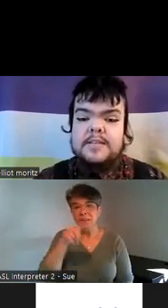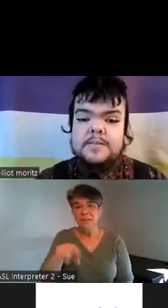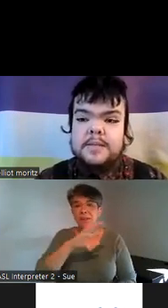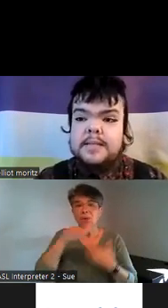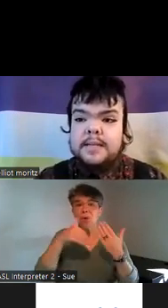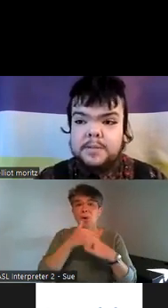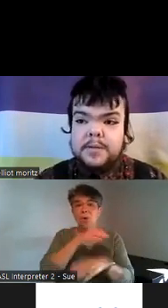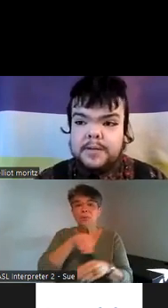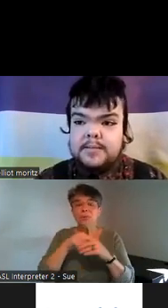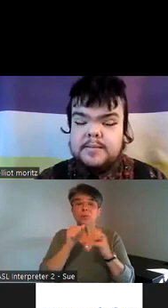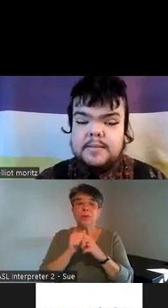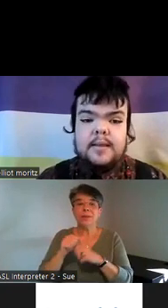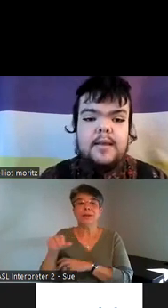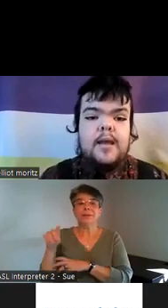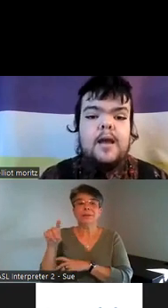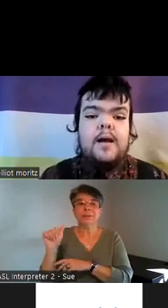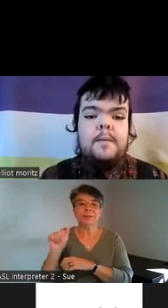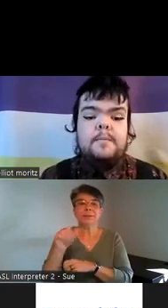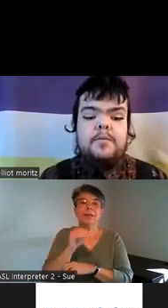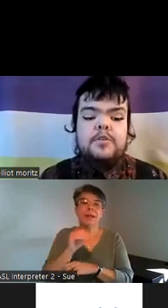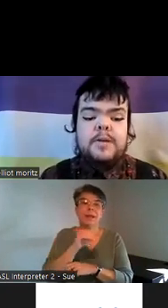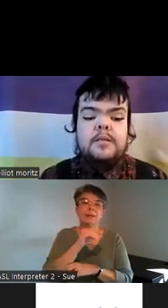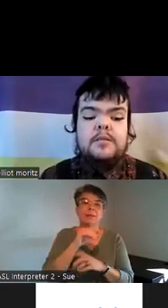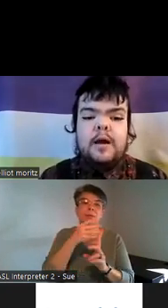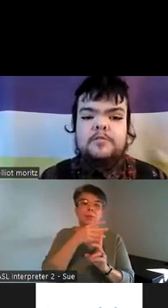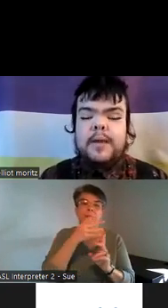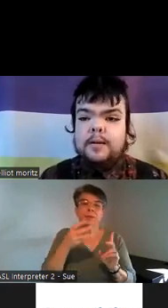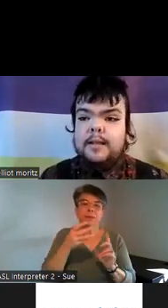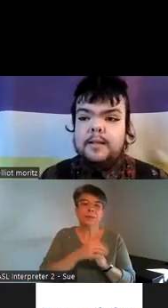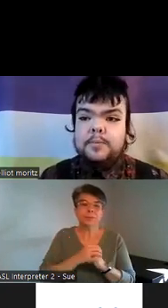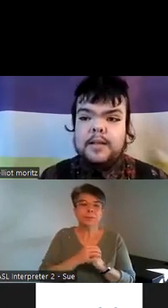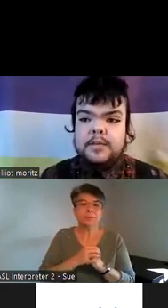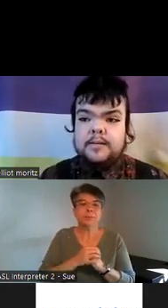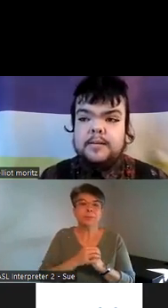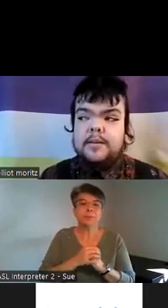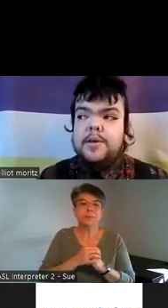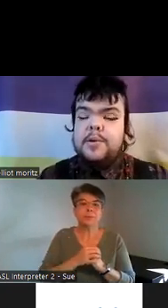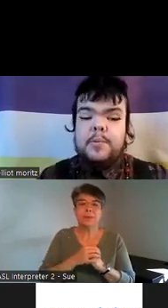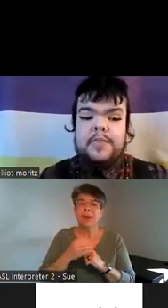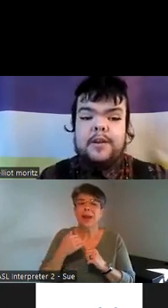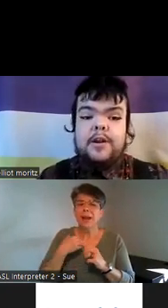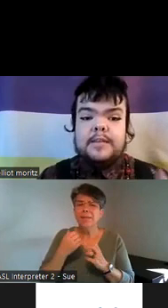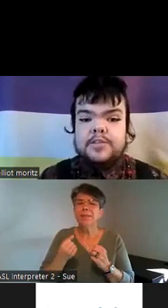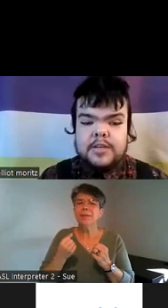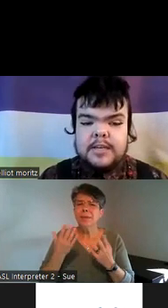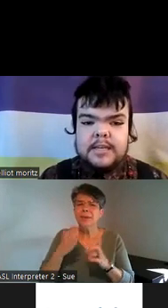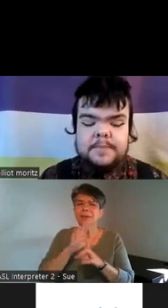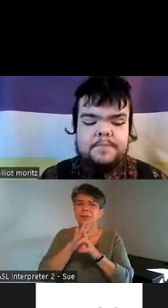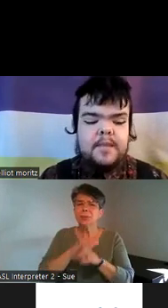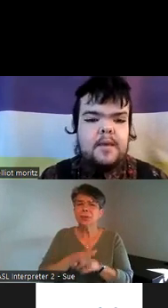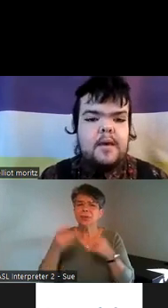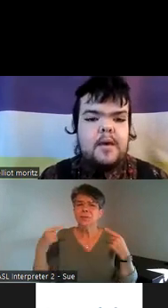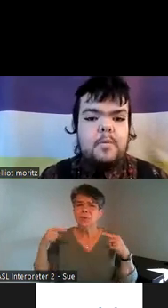of disability and clearness um there's been a lot of parallel agression within our history